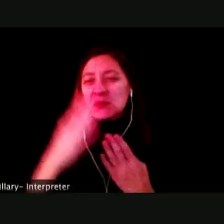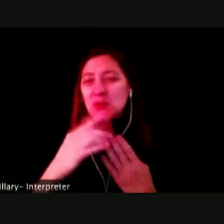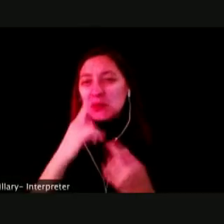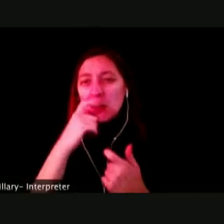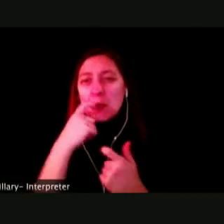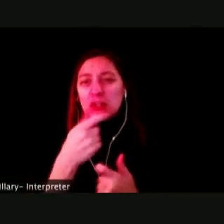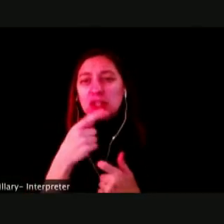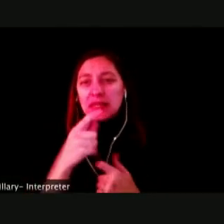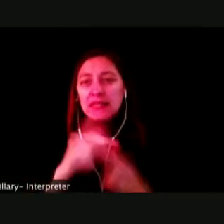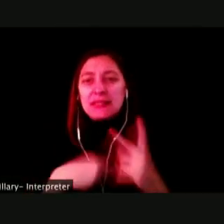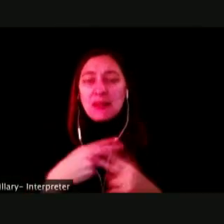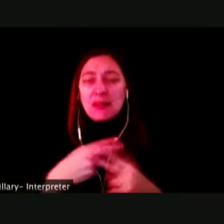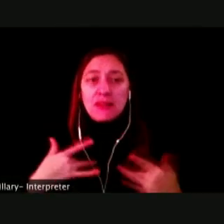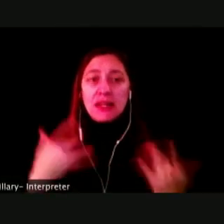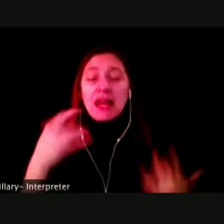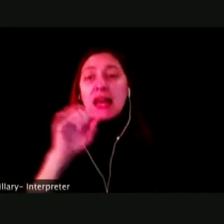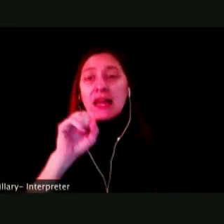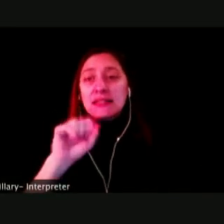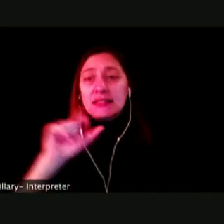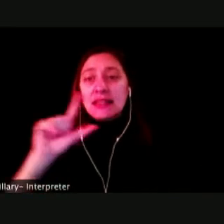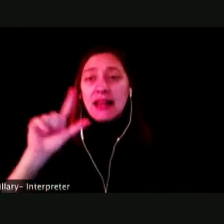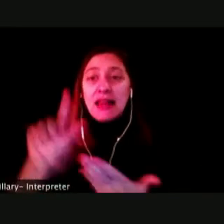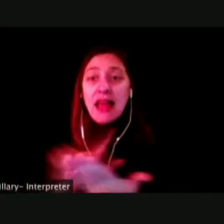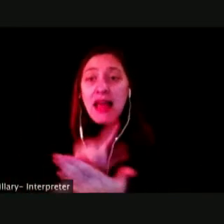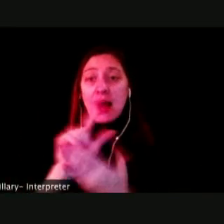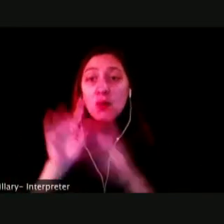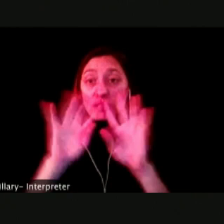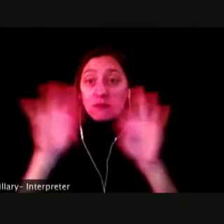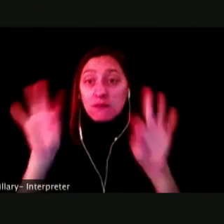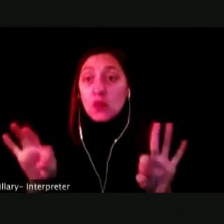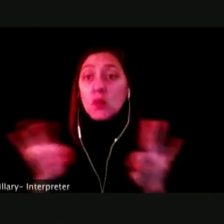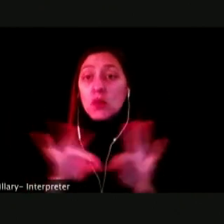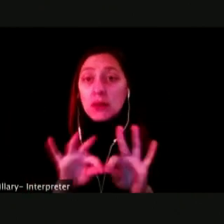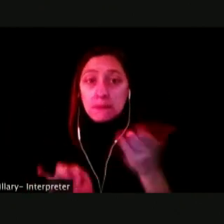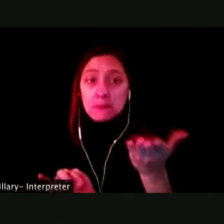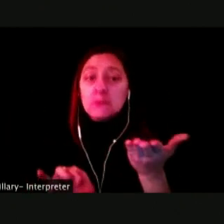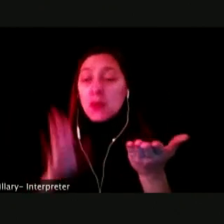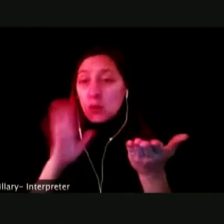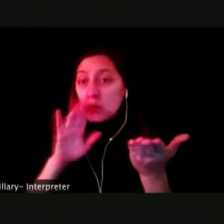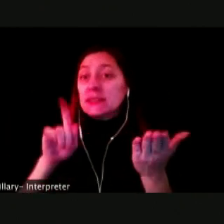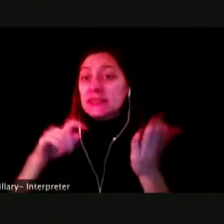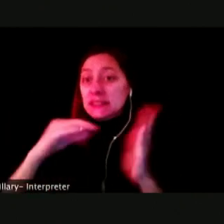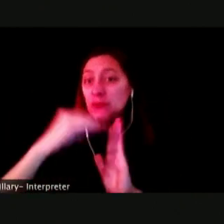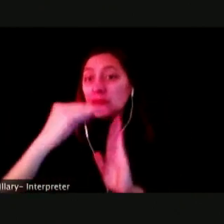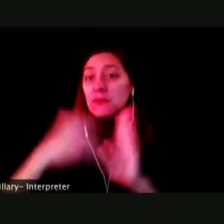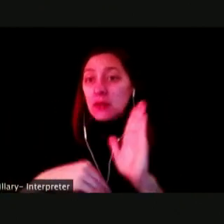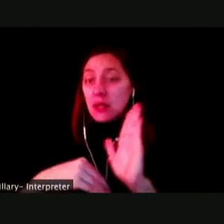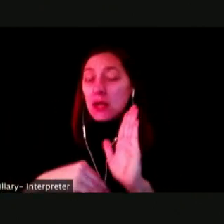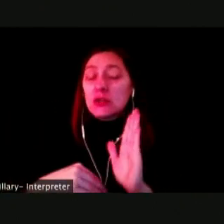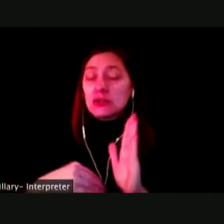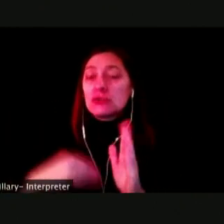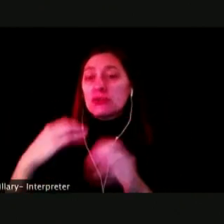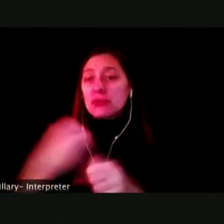HERE IS THE SSL HOURS FORM STUDENTS NEED TO COMPLETE TO GET CREDIT FOR ATTENDING AND RECEIVING